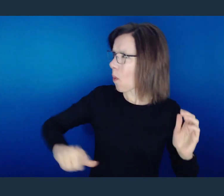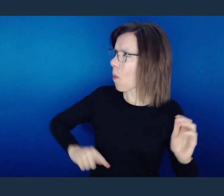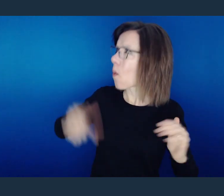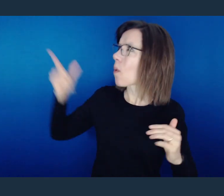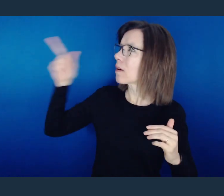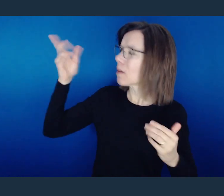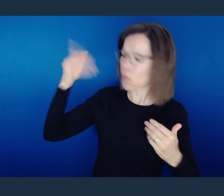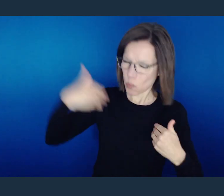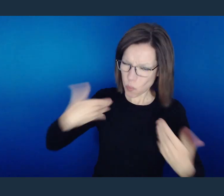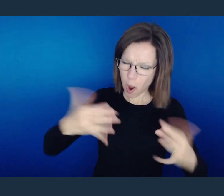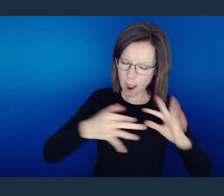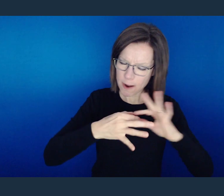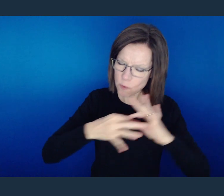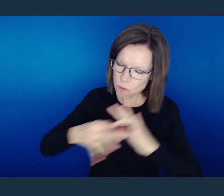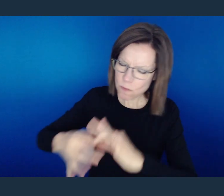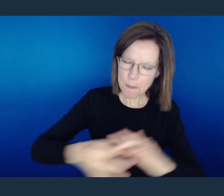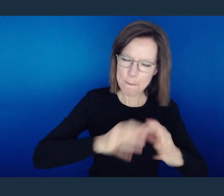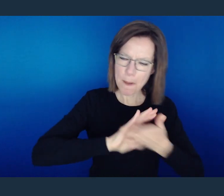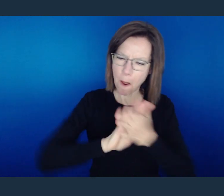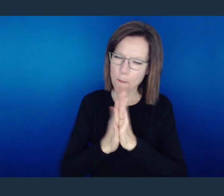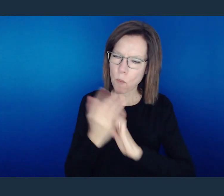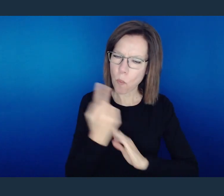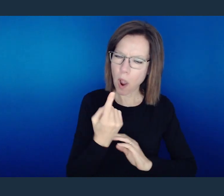Lord, make us one as You are one.